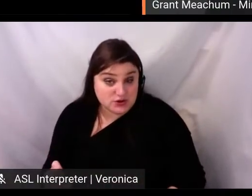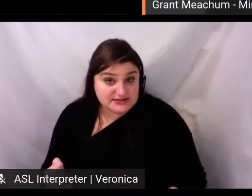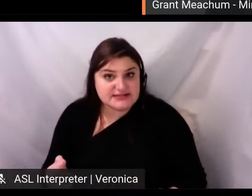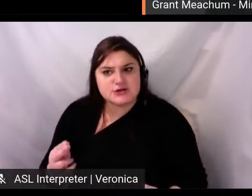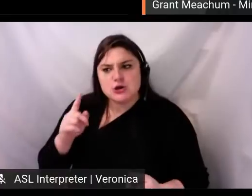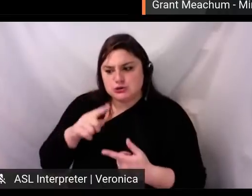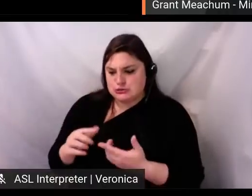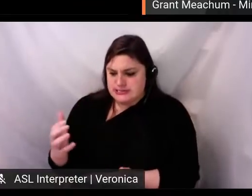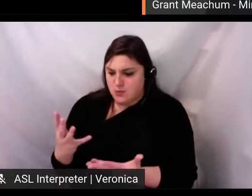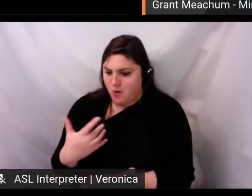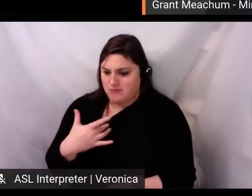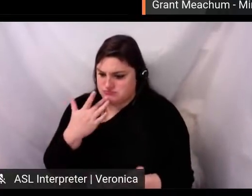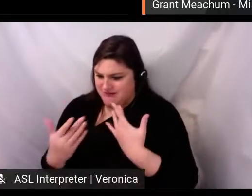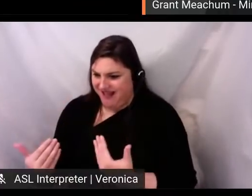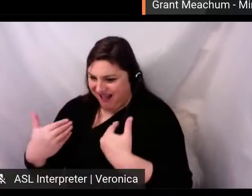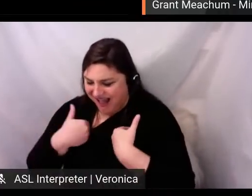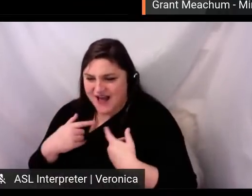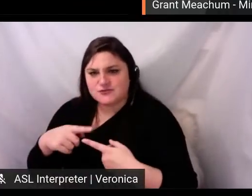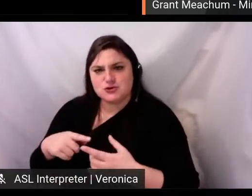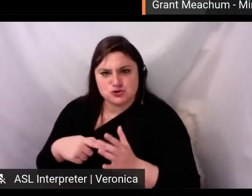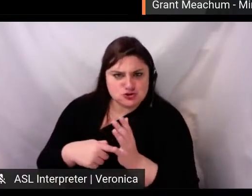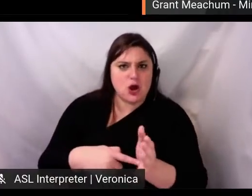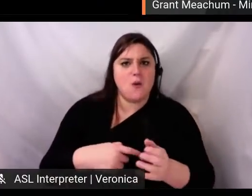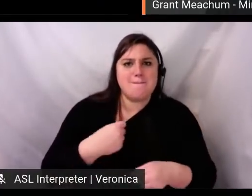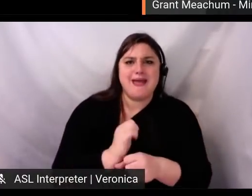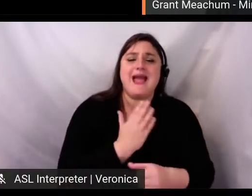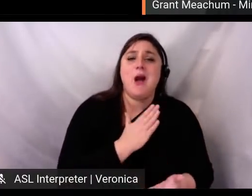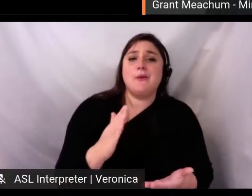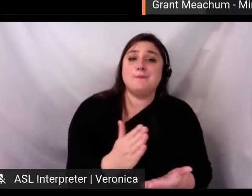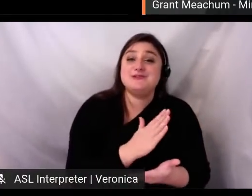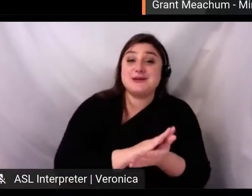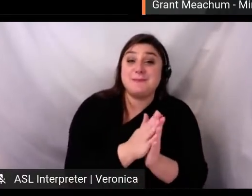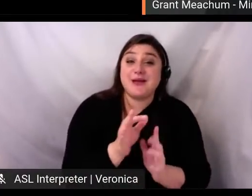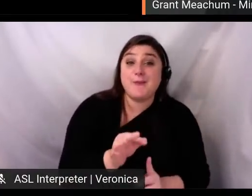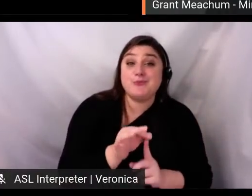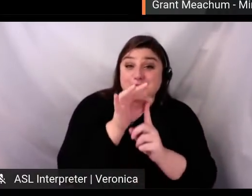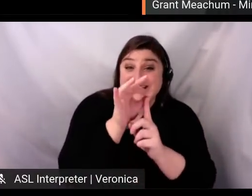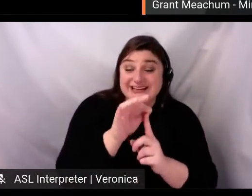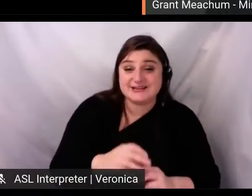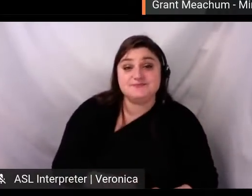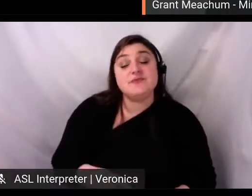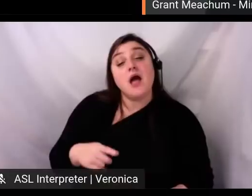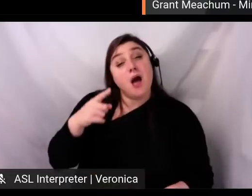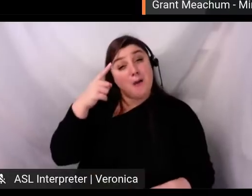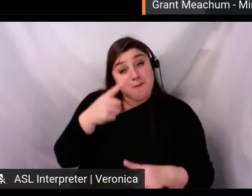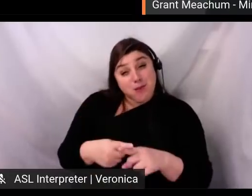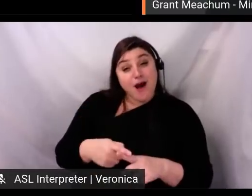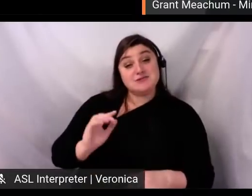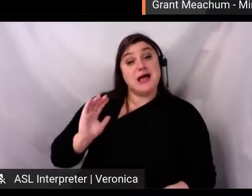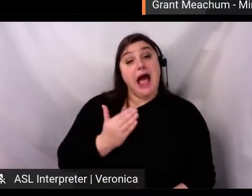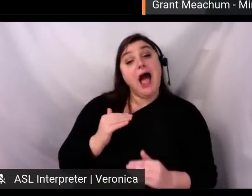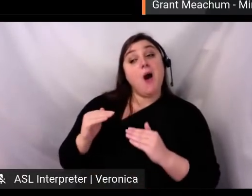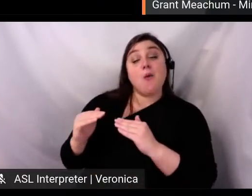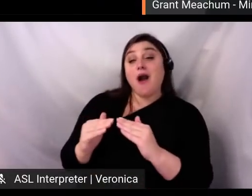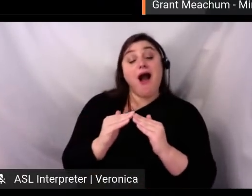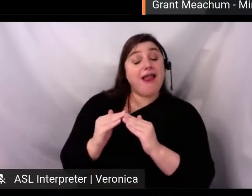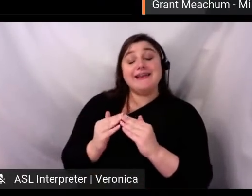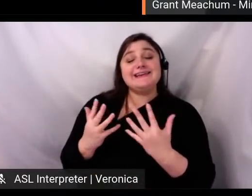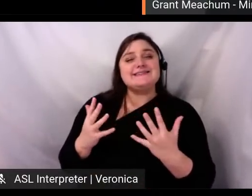the Minnesota Orchestra unique. There was also a mutual trust in our colleagues that felt very Minnesotan, and I mean that lovingly.